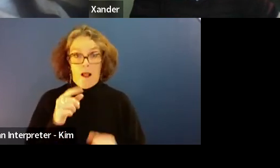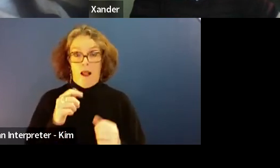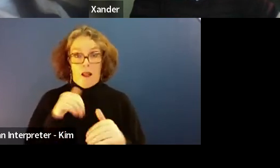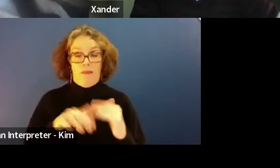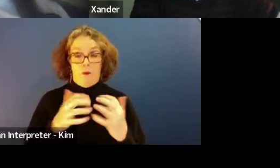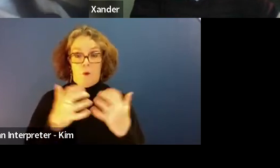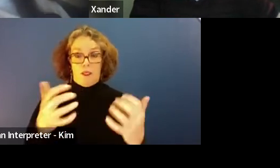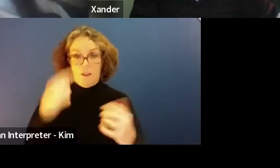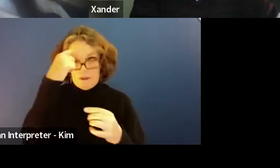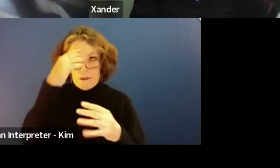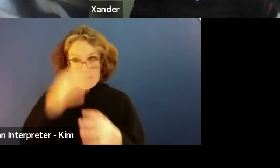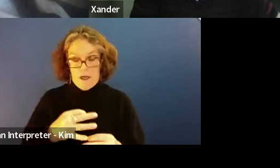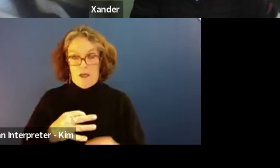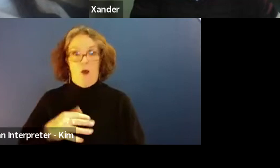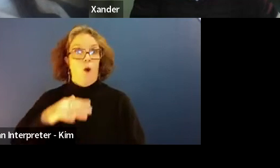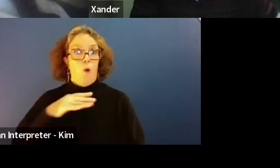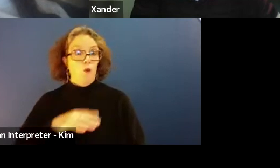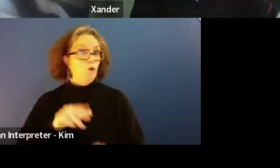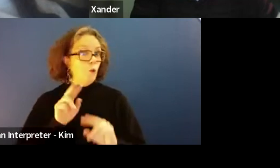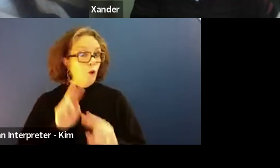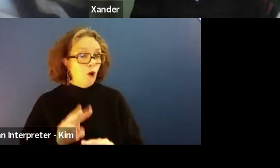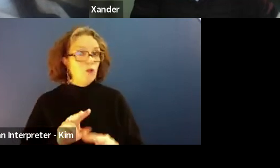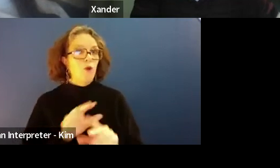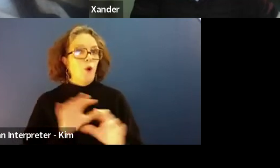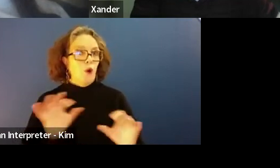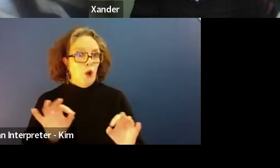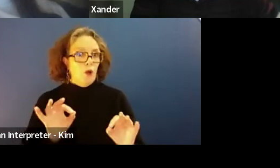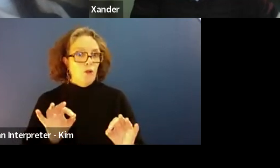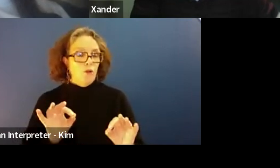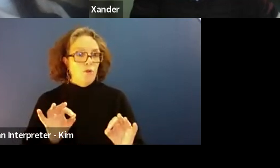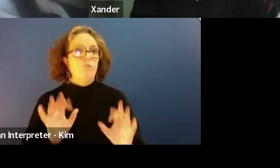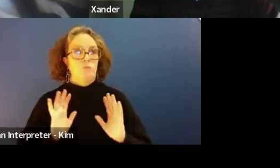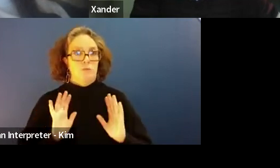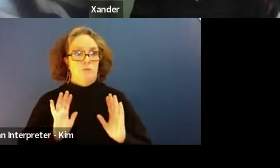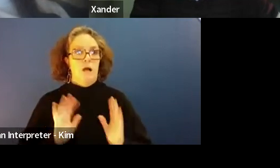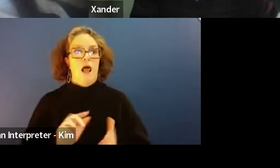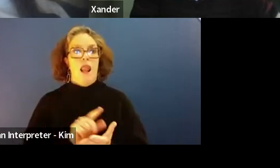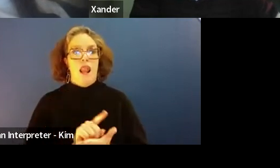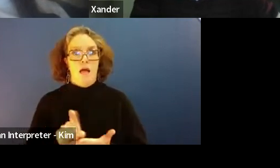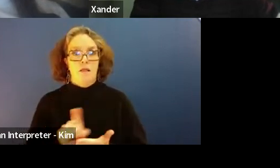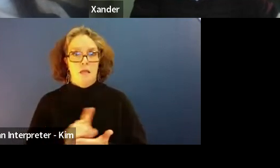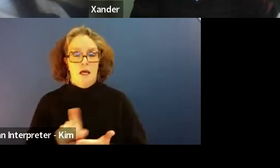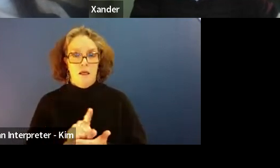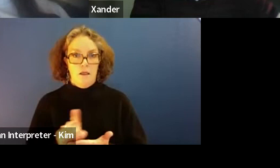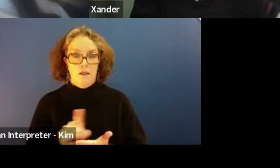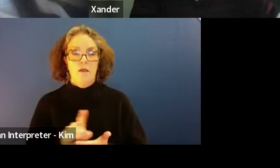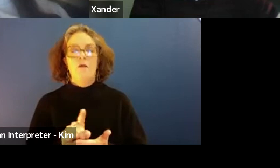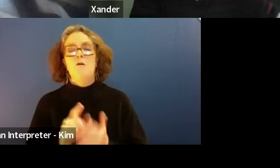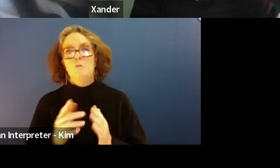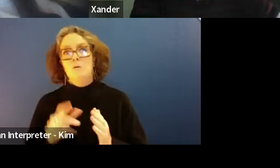Later on, we might not want to answer a particular question posed, and the side of team might step in.